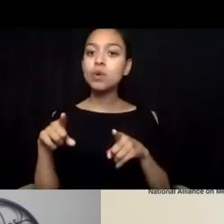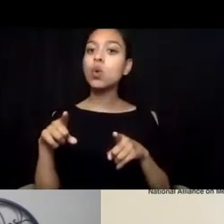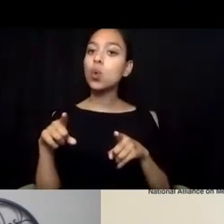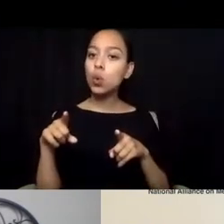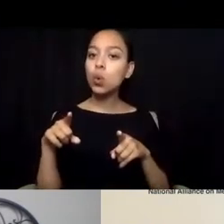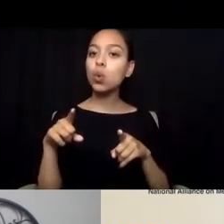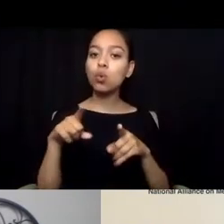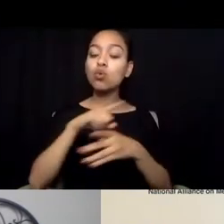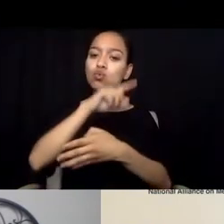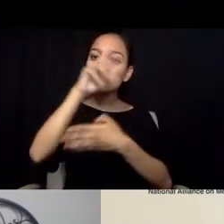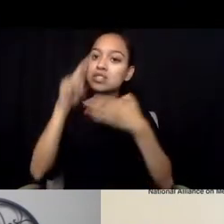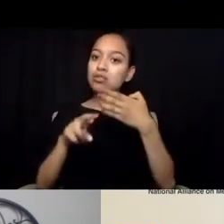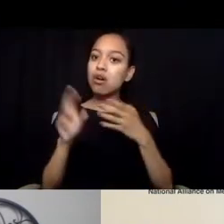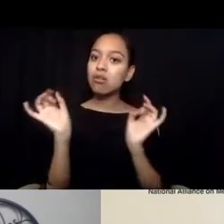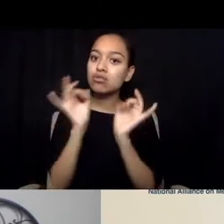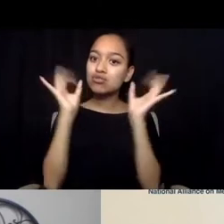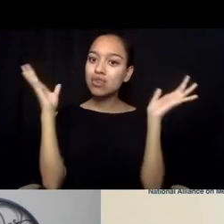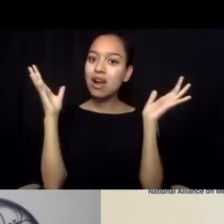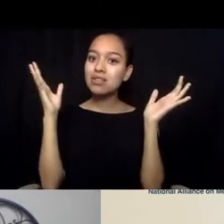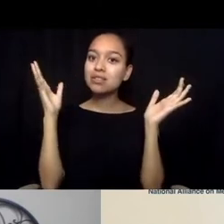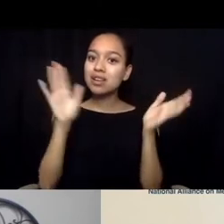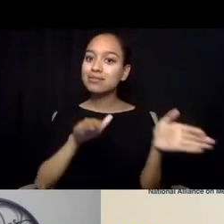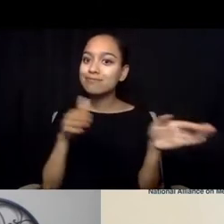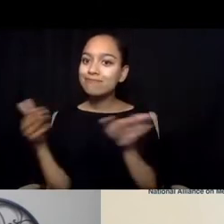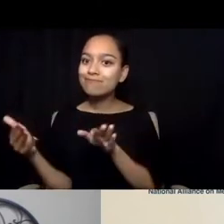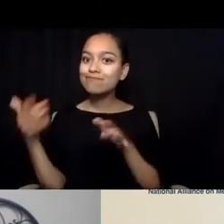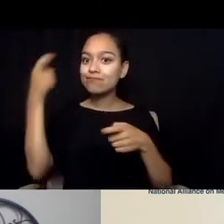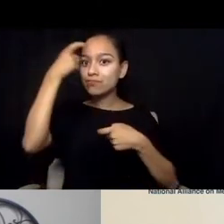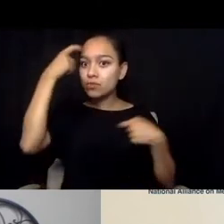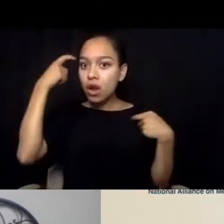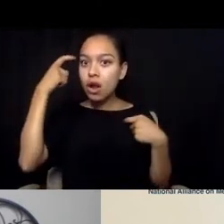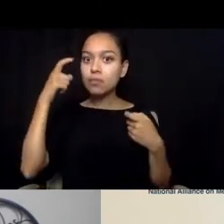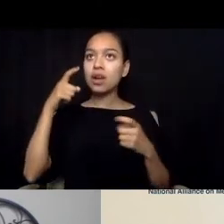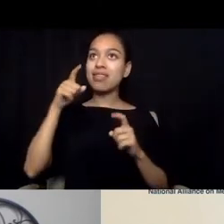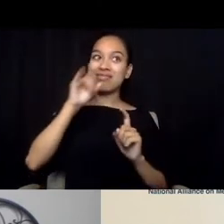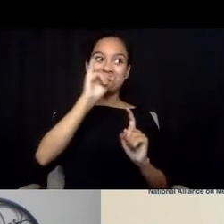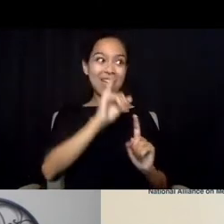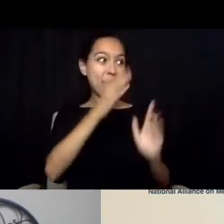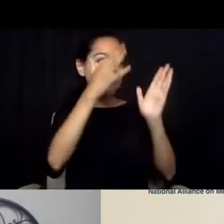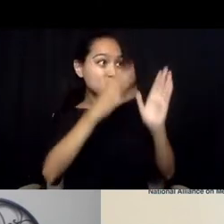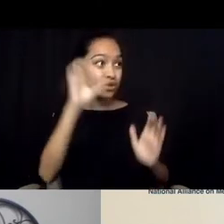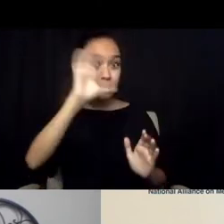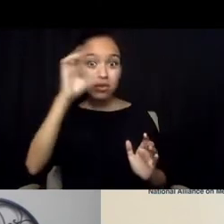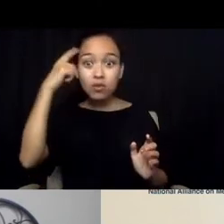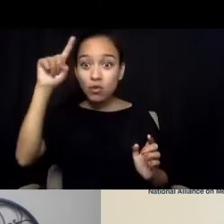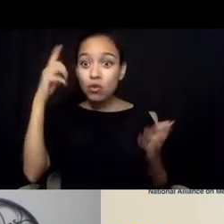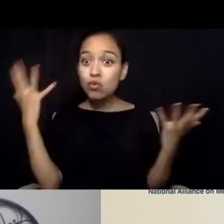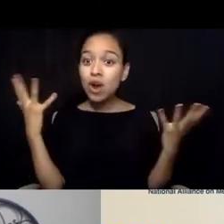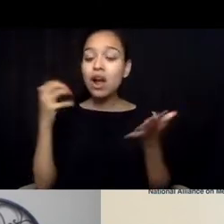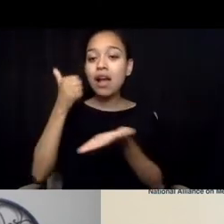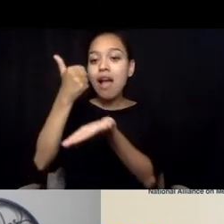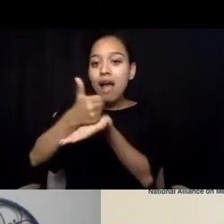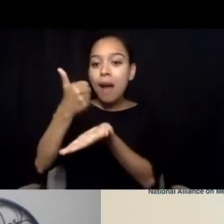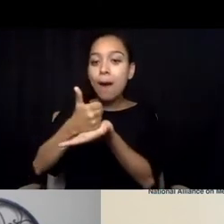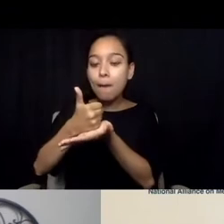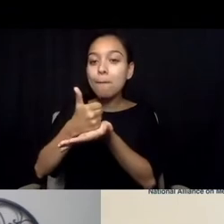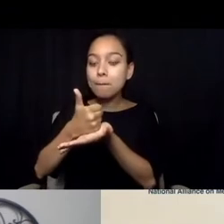when what they were looking for was help. So this discussion is so critically important.